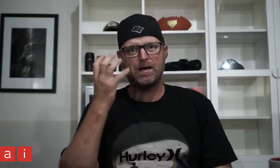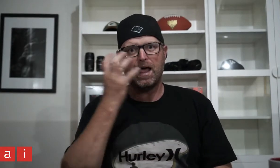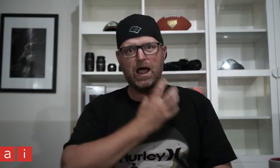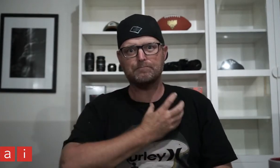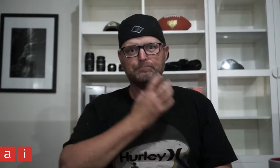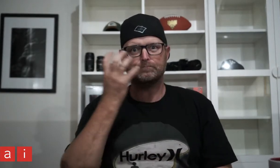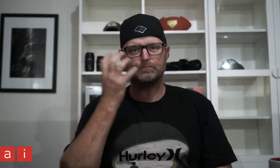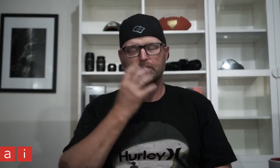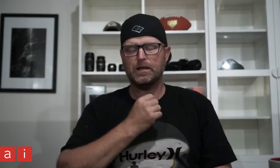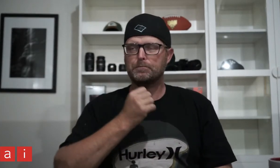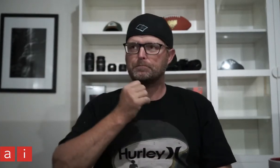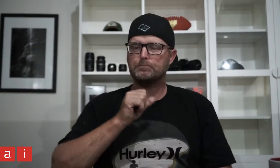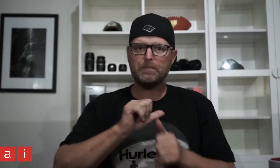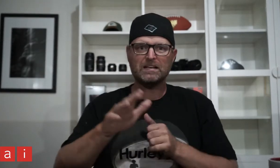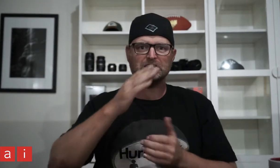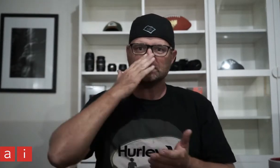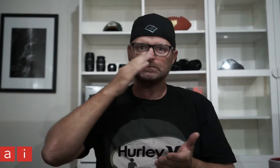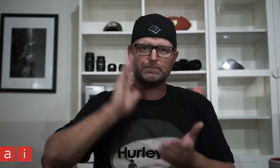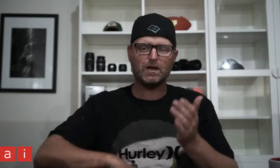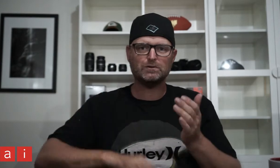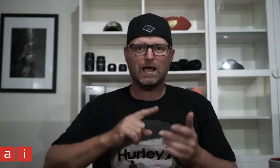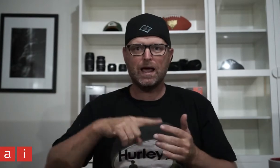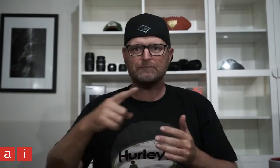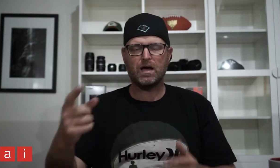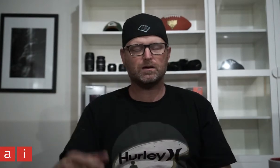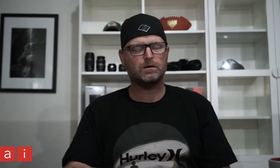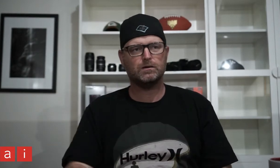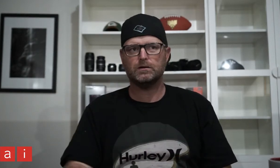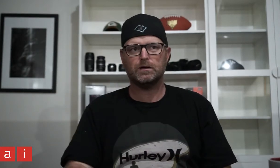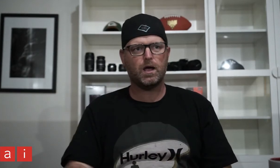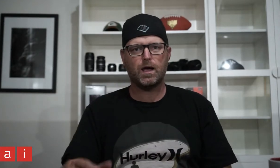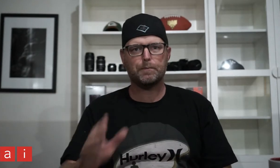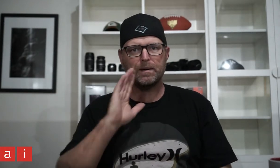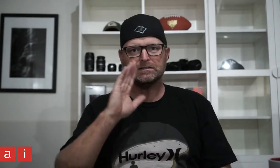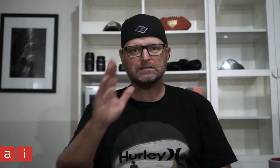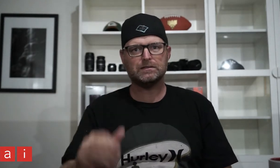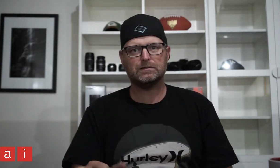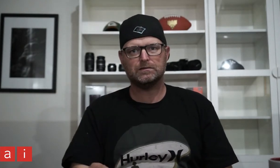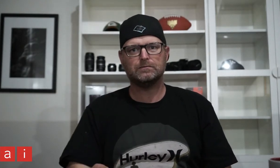It was so awesome, the best experience ever! Amazing.